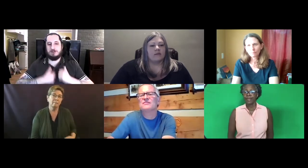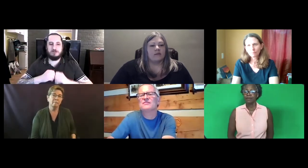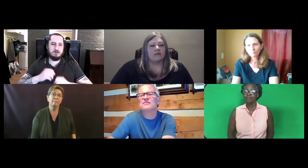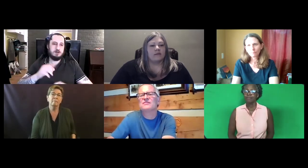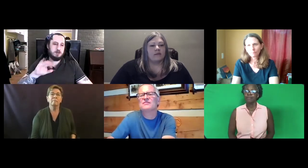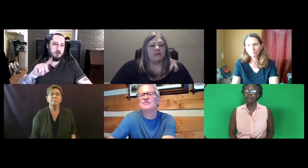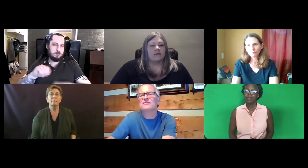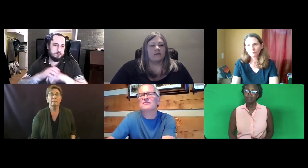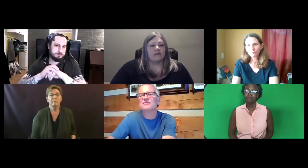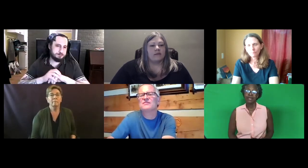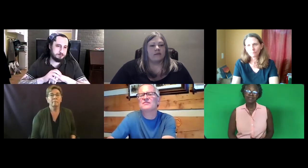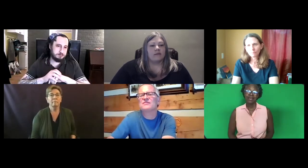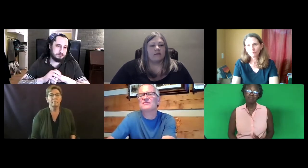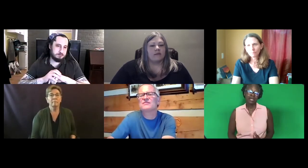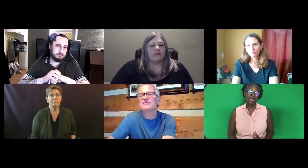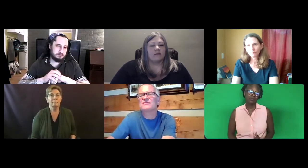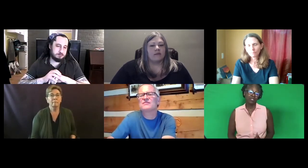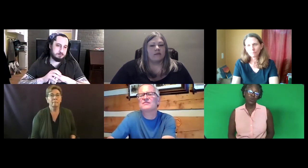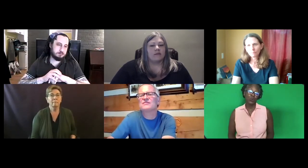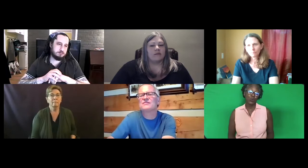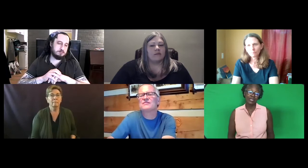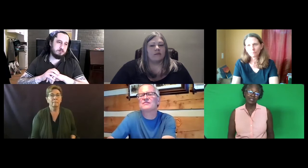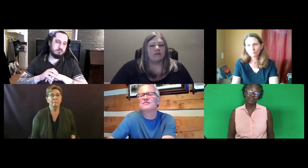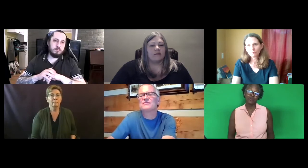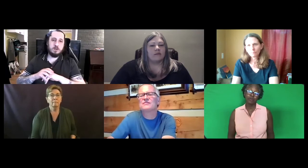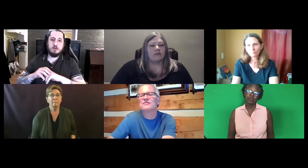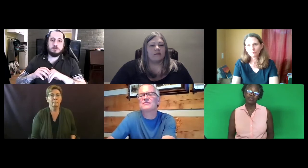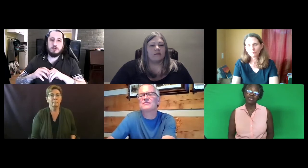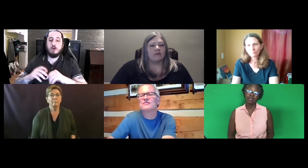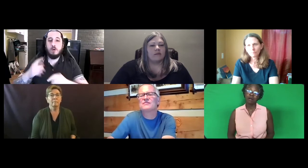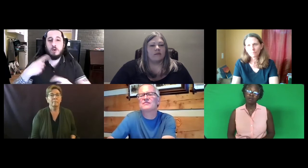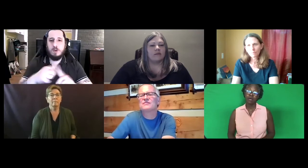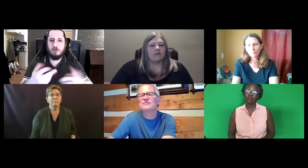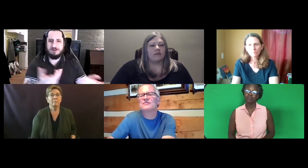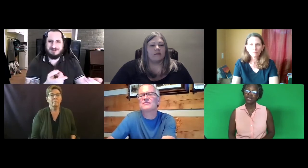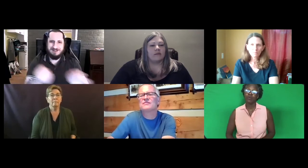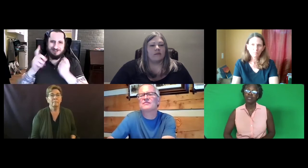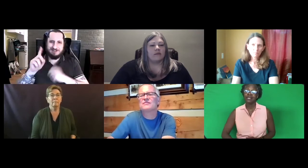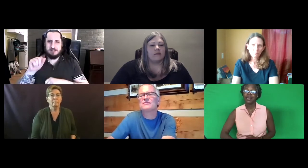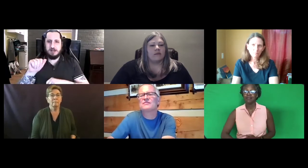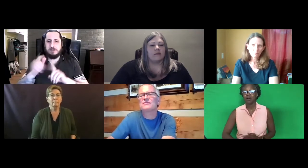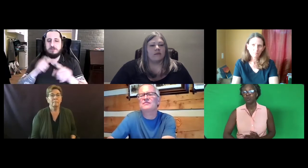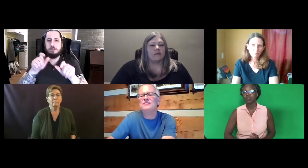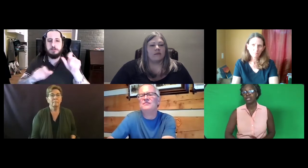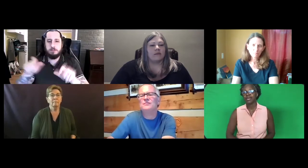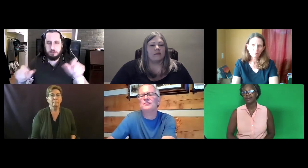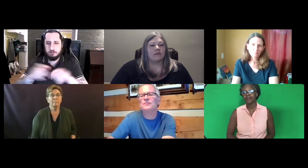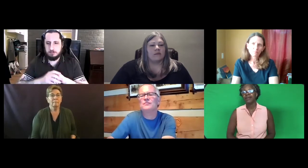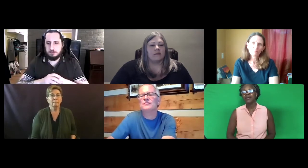But I don't know what it's like for people living in Colorado and what that dialogue would look like.